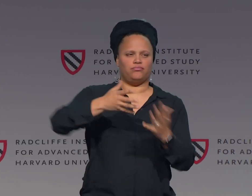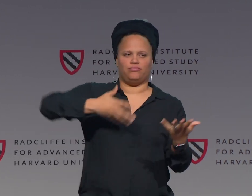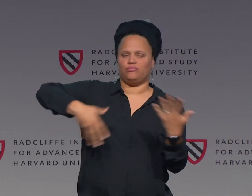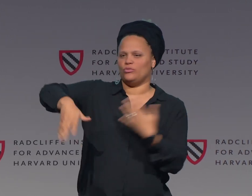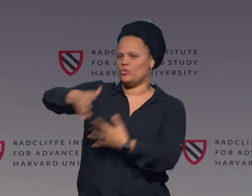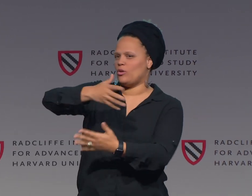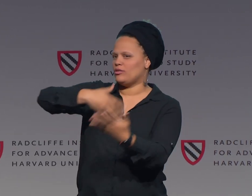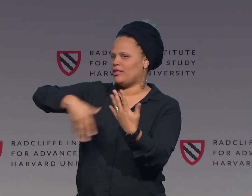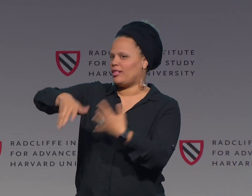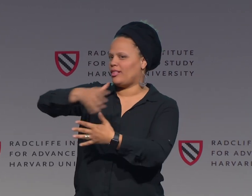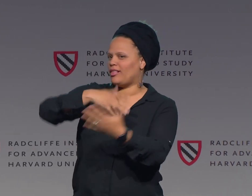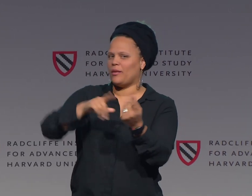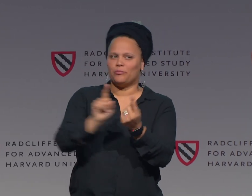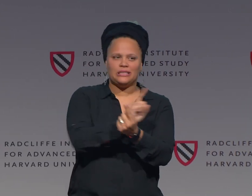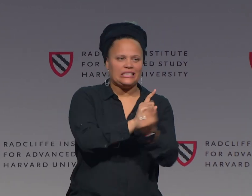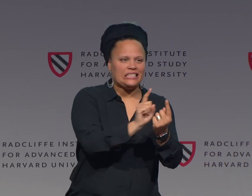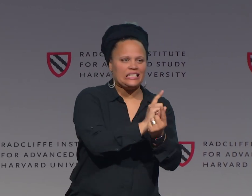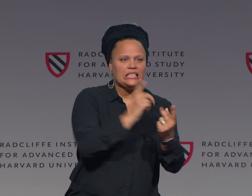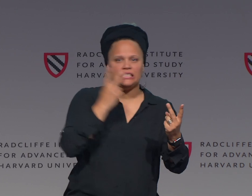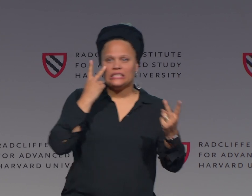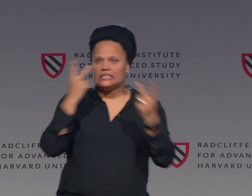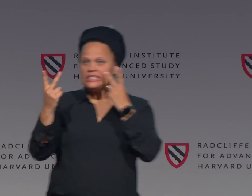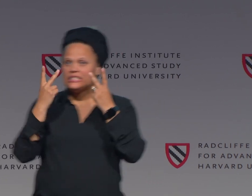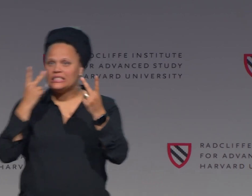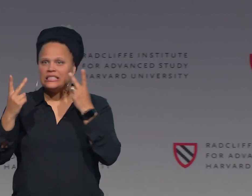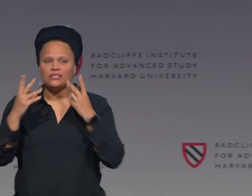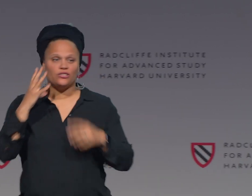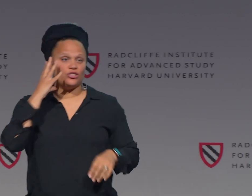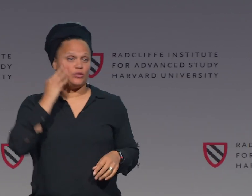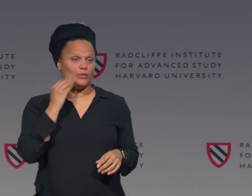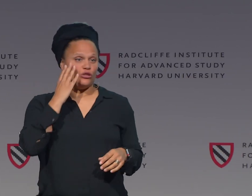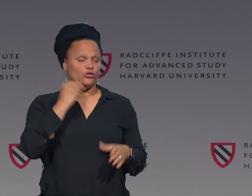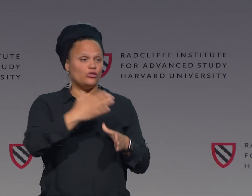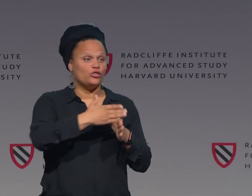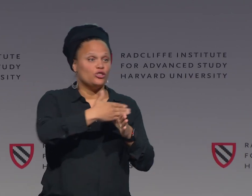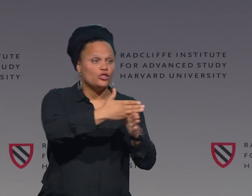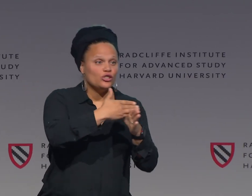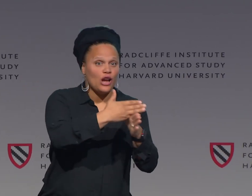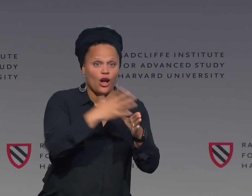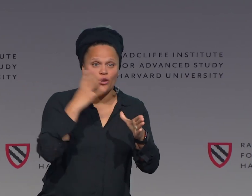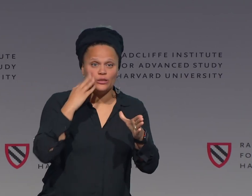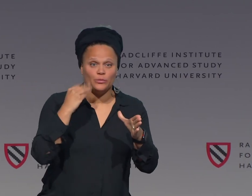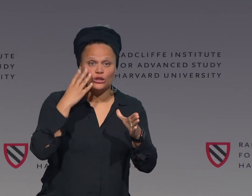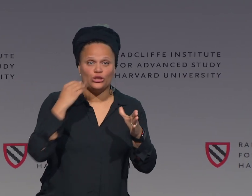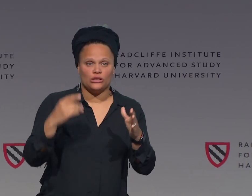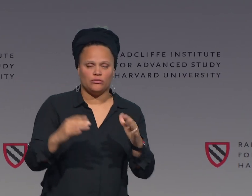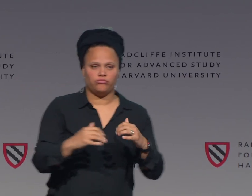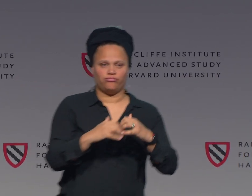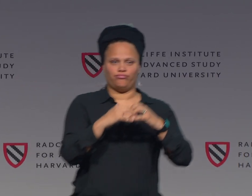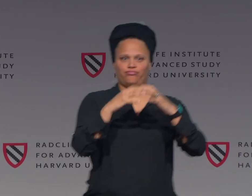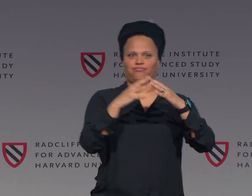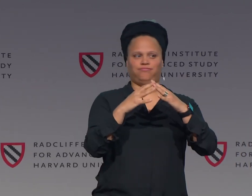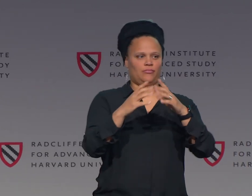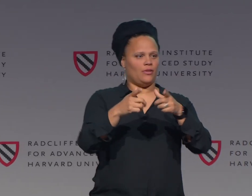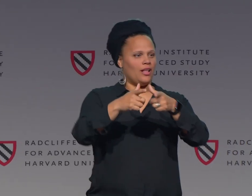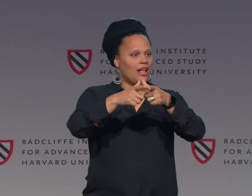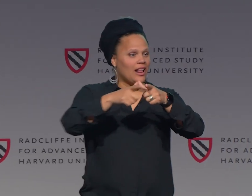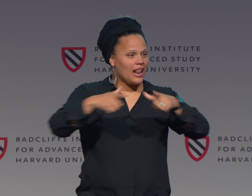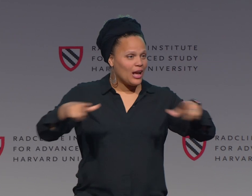and how language develops is by the culture, the community, sharing knowledge, experiences.